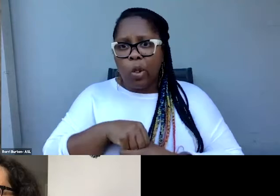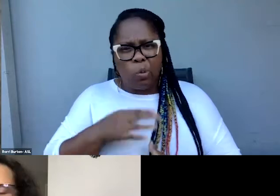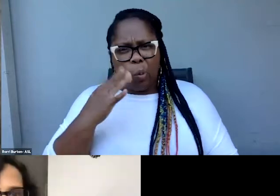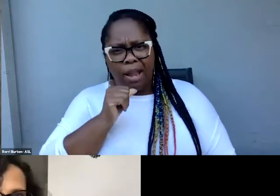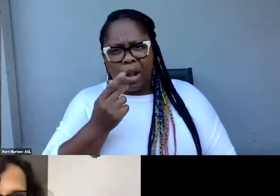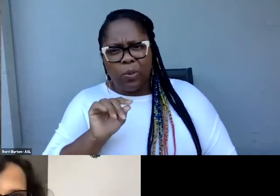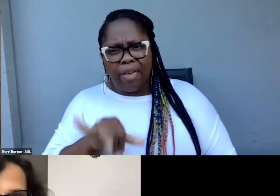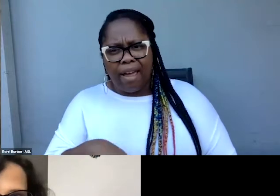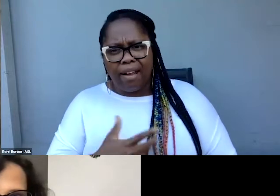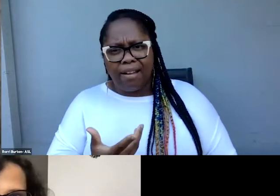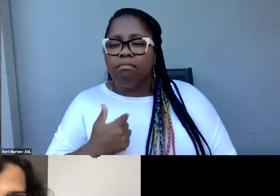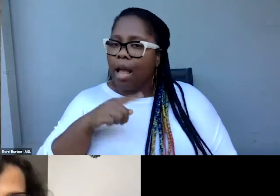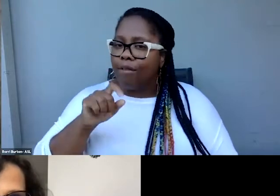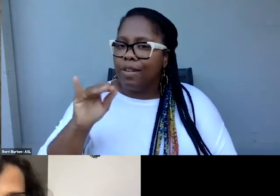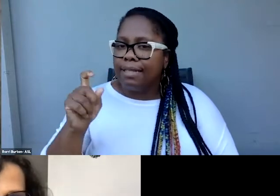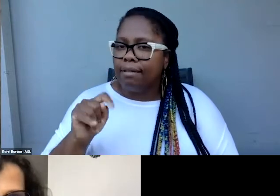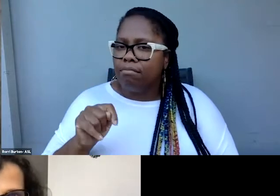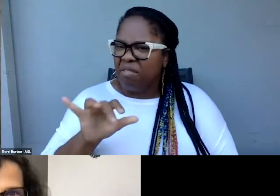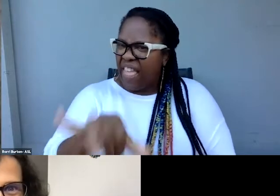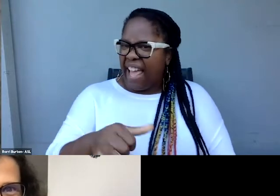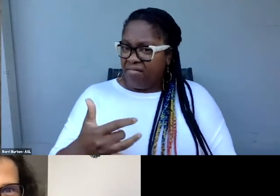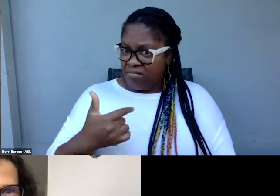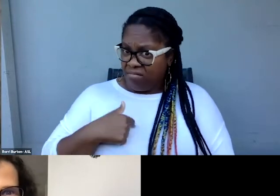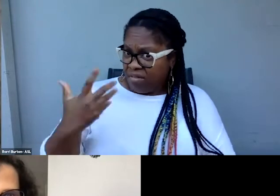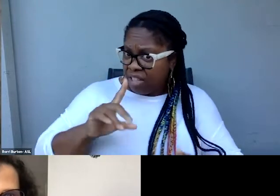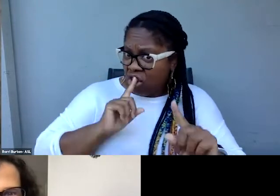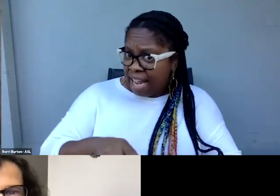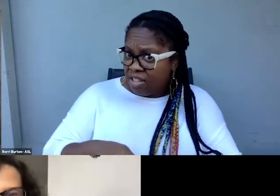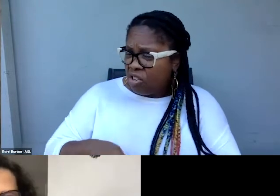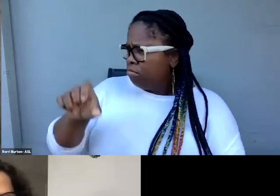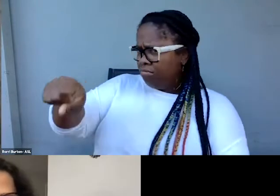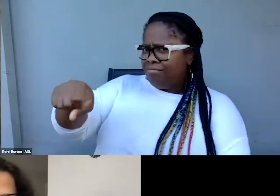Yes. Did I answer? I think I answered. - Yeah, absolutely.